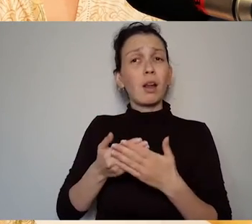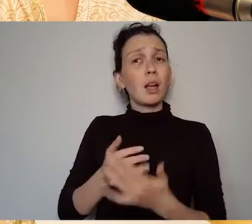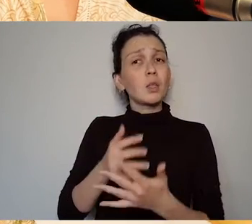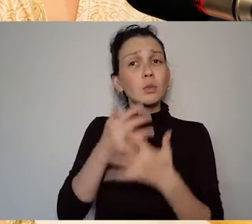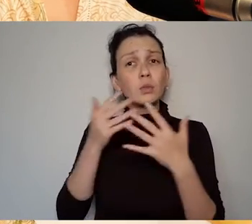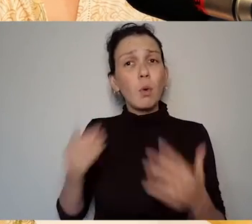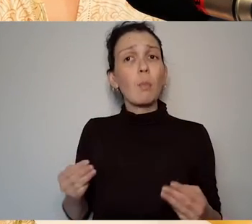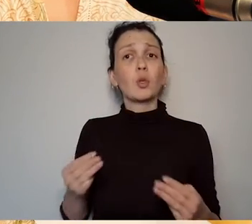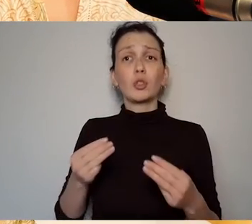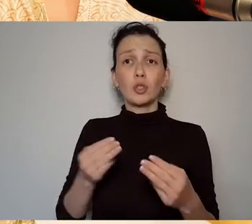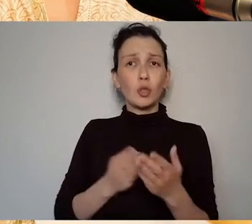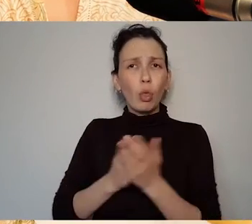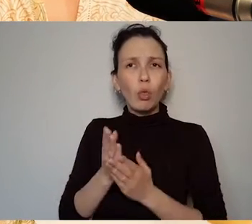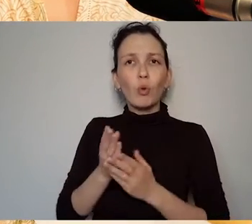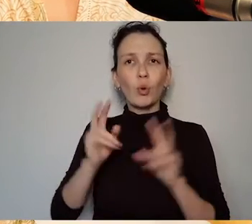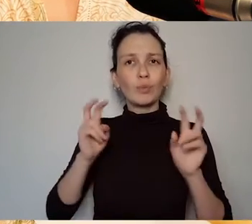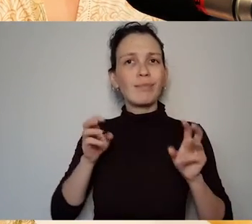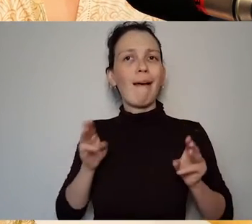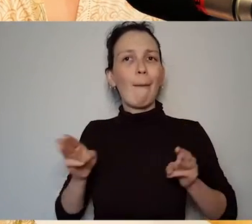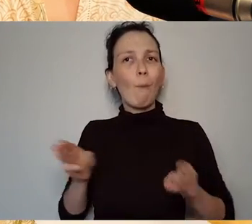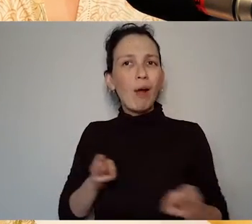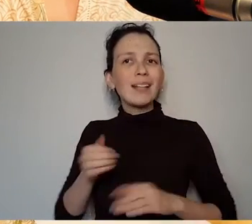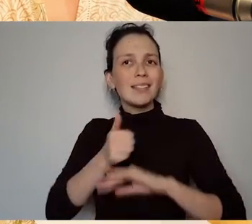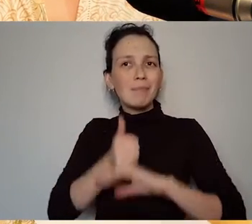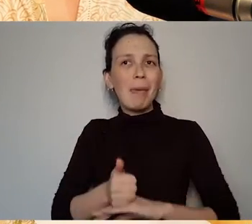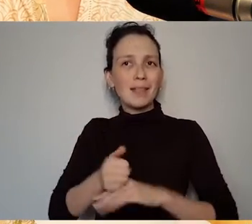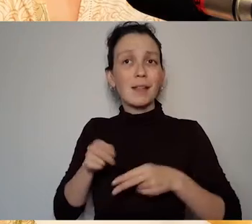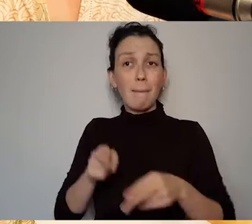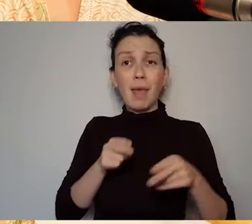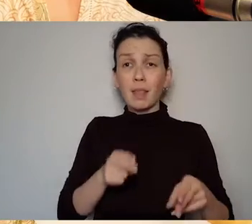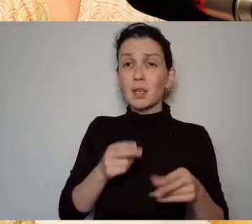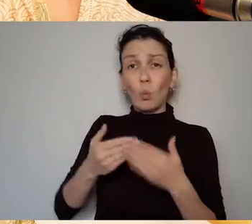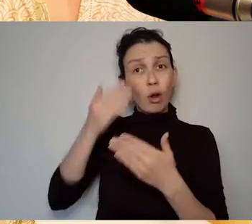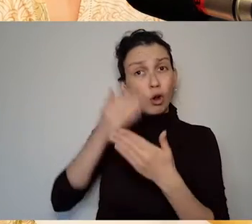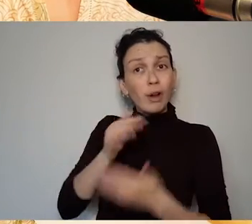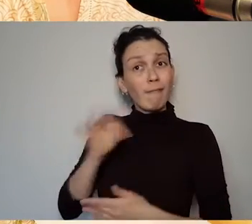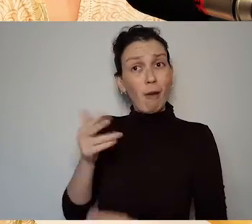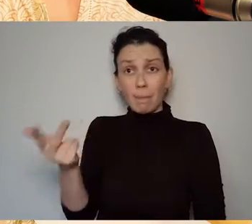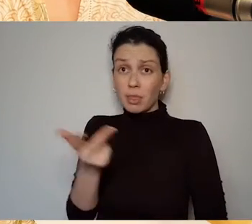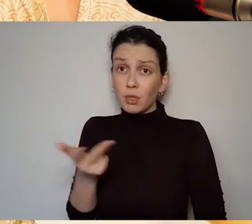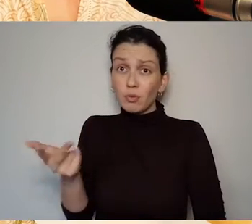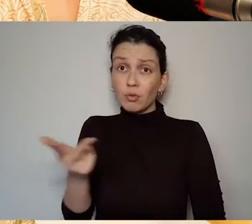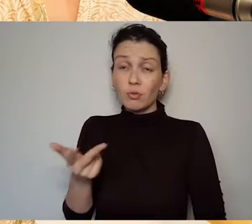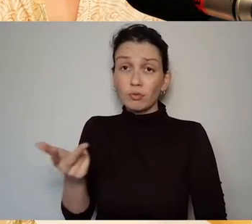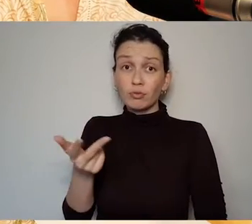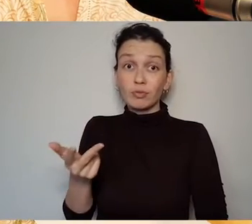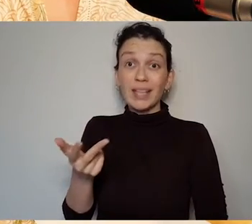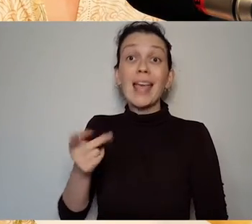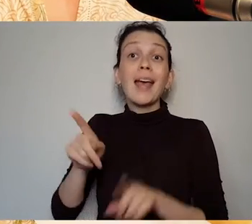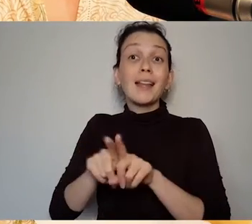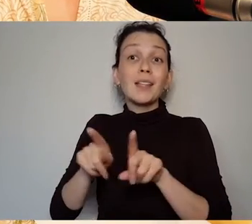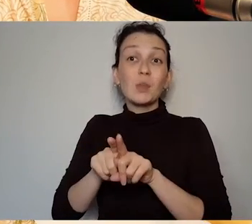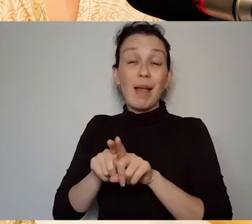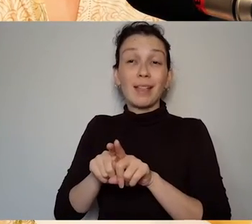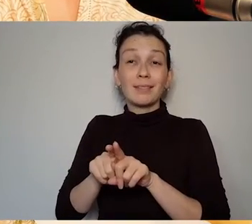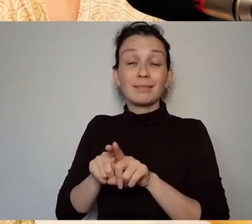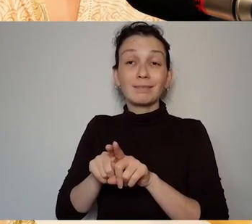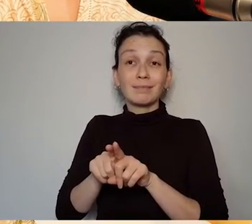We're learning so much from our collaborators. We have the added advantage of working with a team